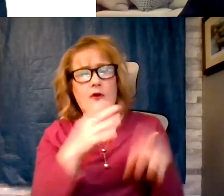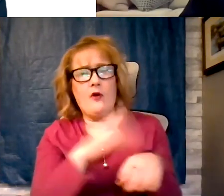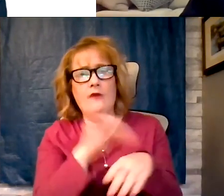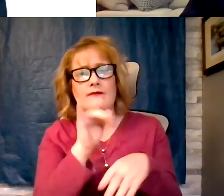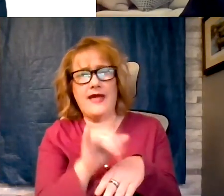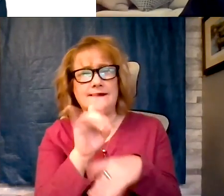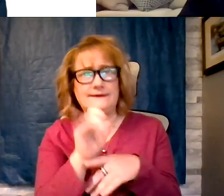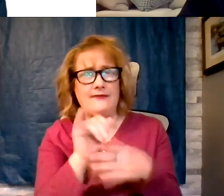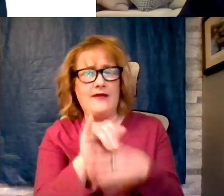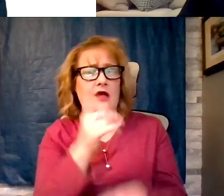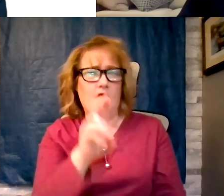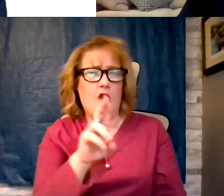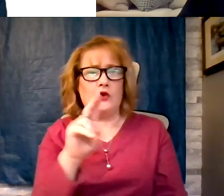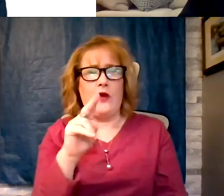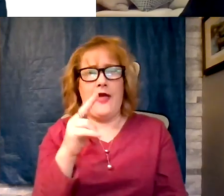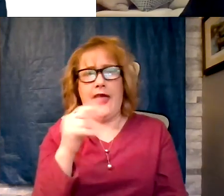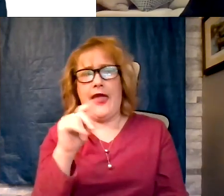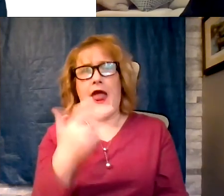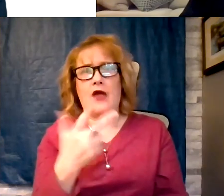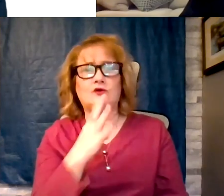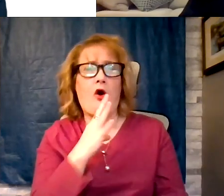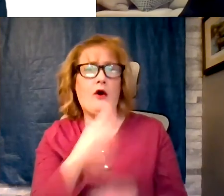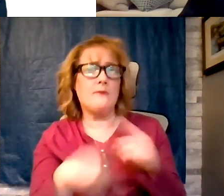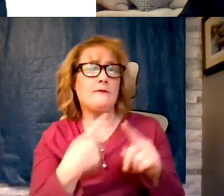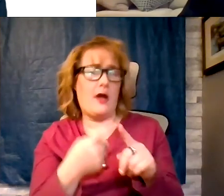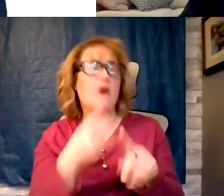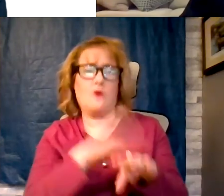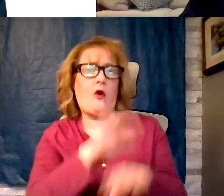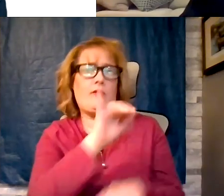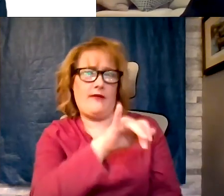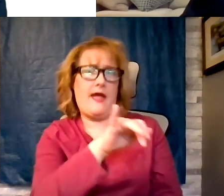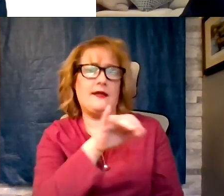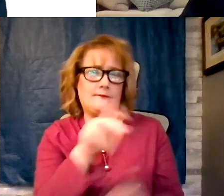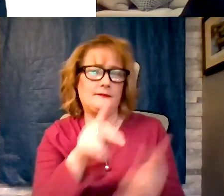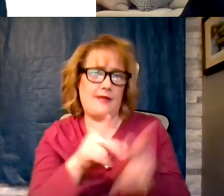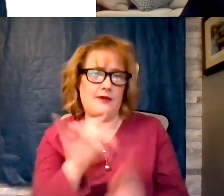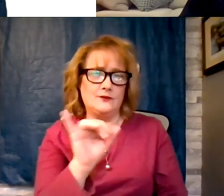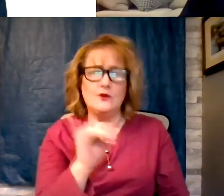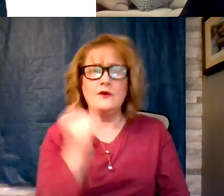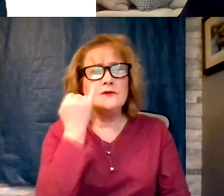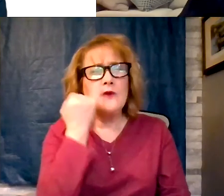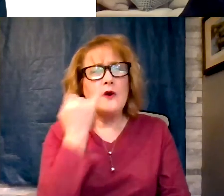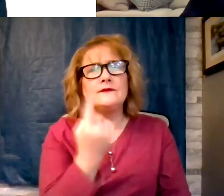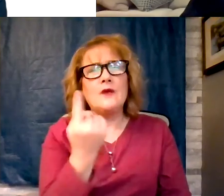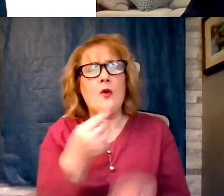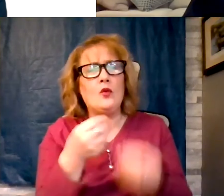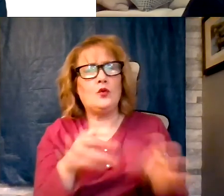has been talking about will be found there as well. What if someone loses their colon, how does that contribute top a